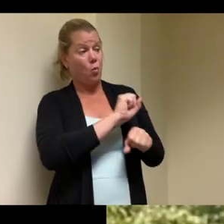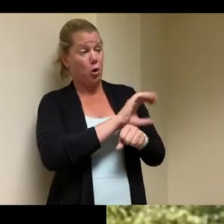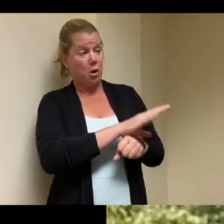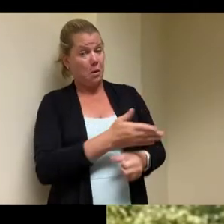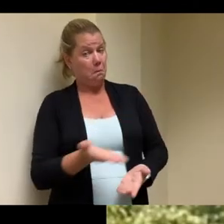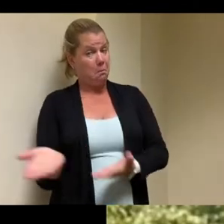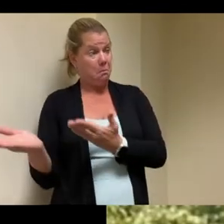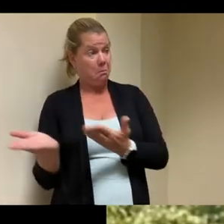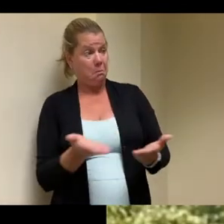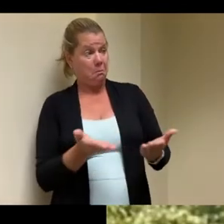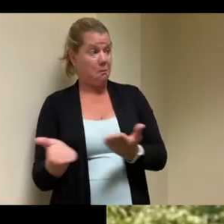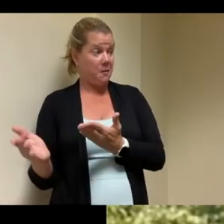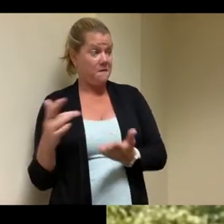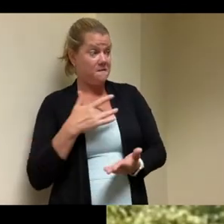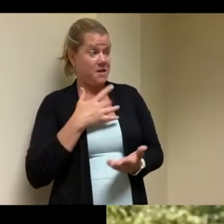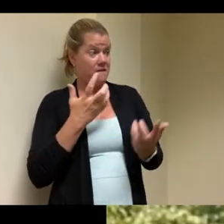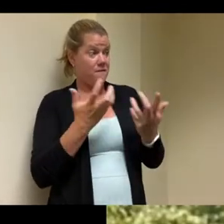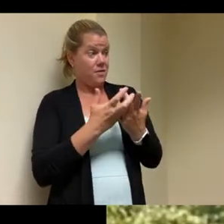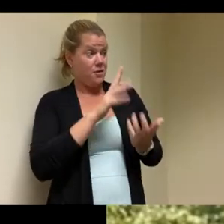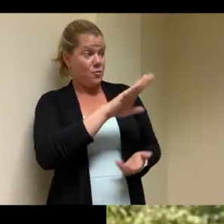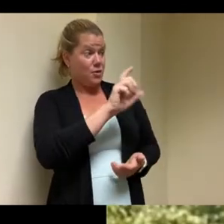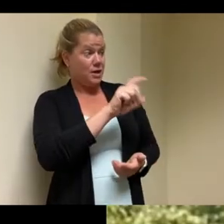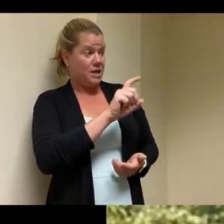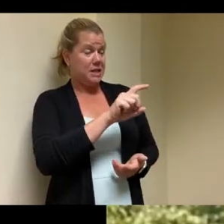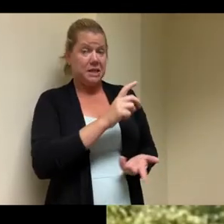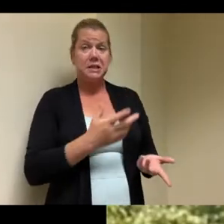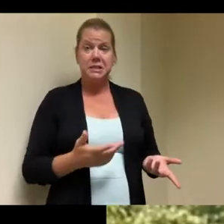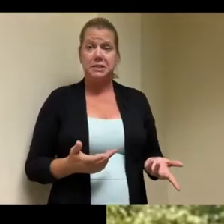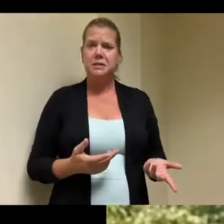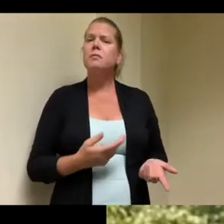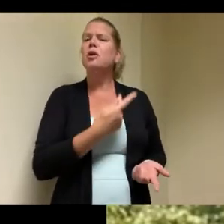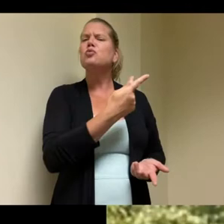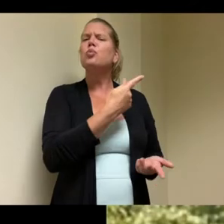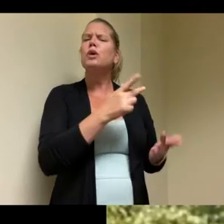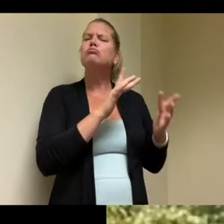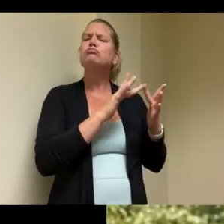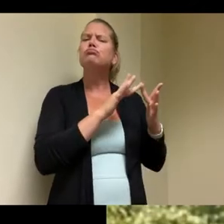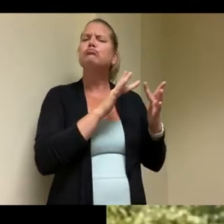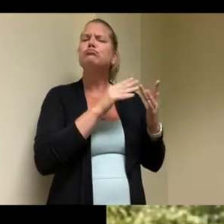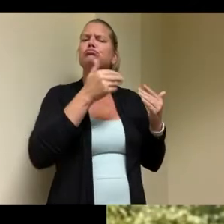talking you know off and on as we do and um the rest went from there we did